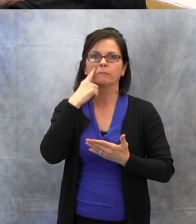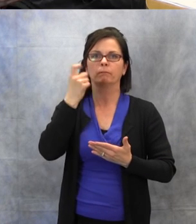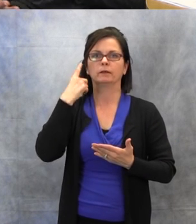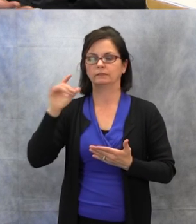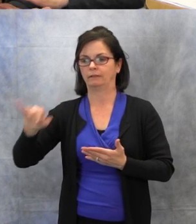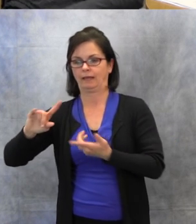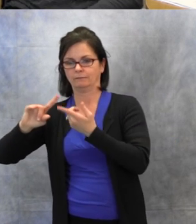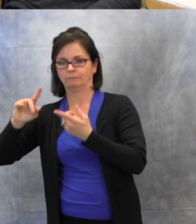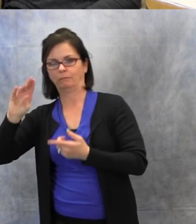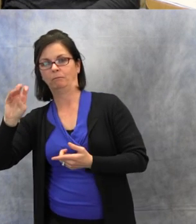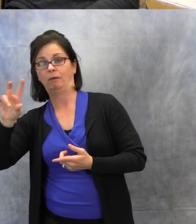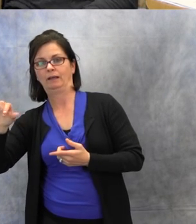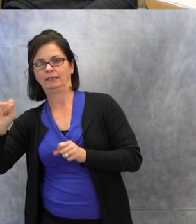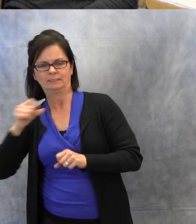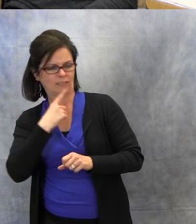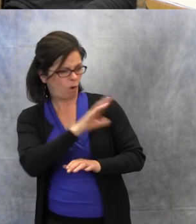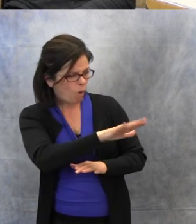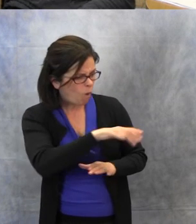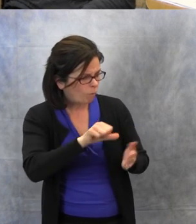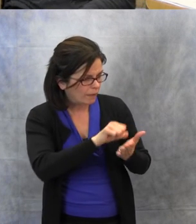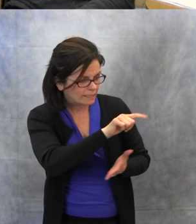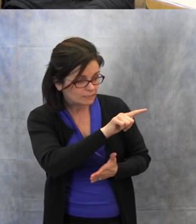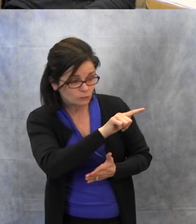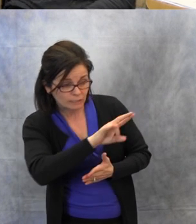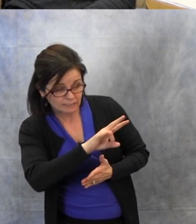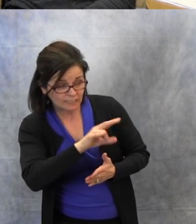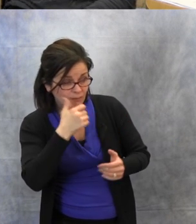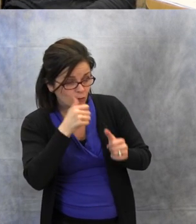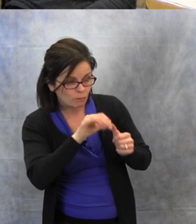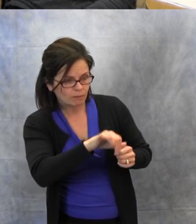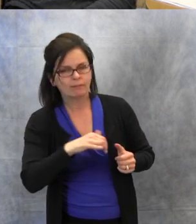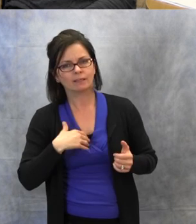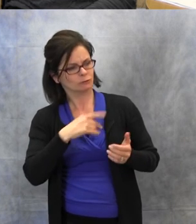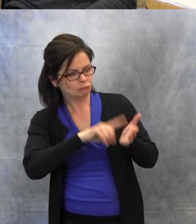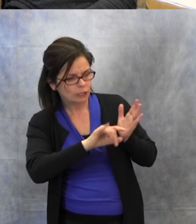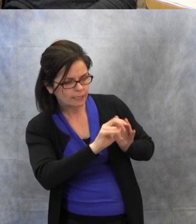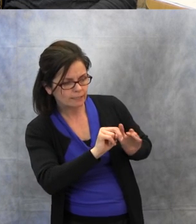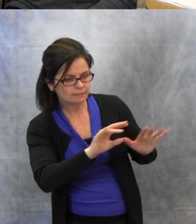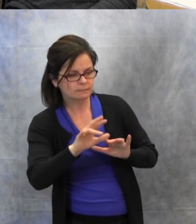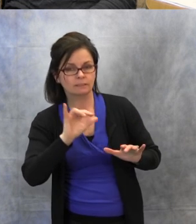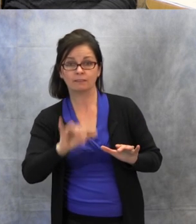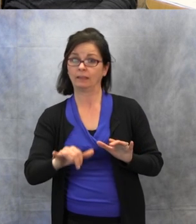Just kind of that checks and balances for them, so that helps many students.